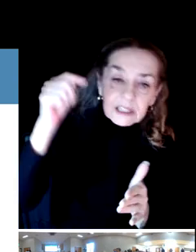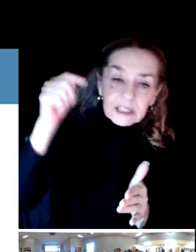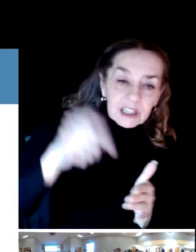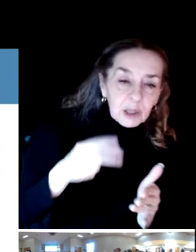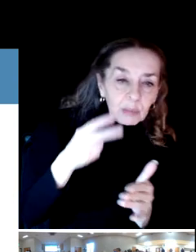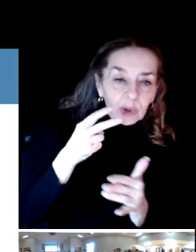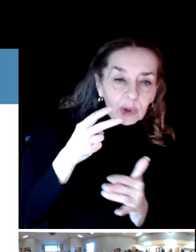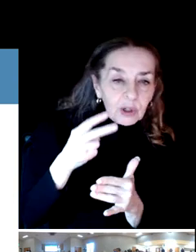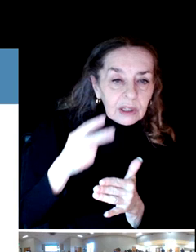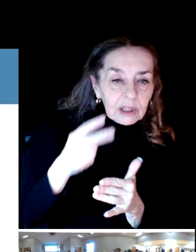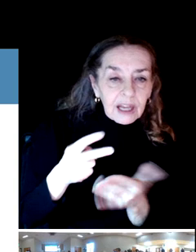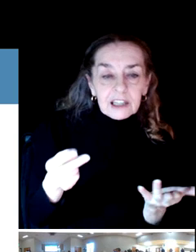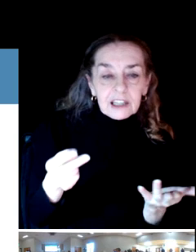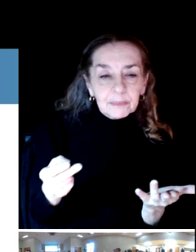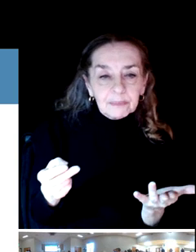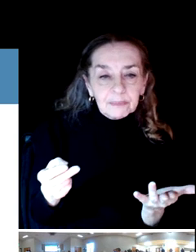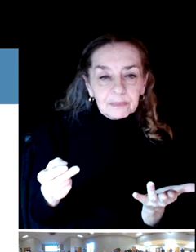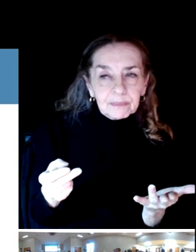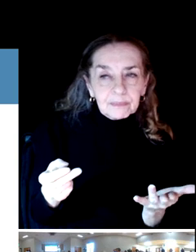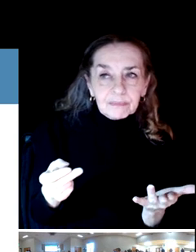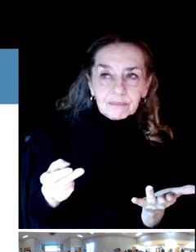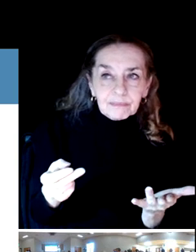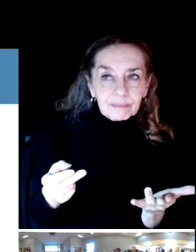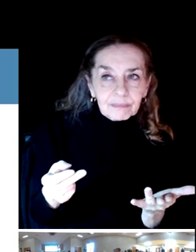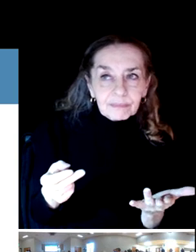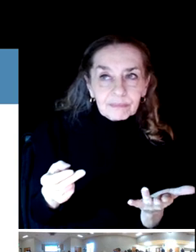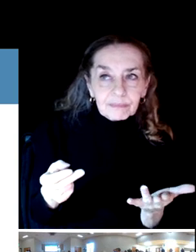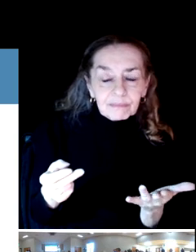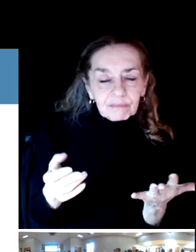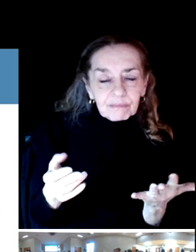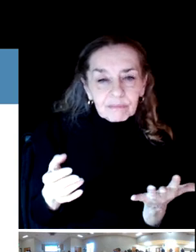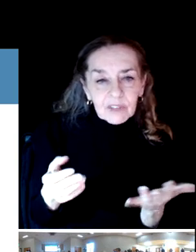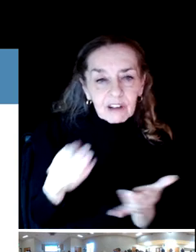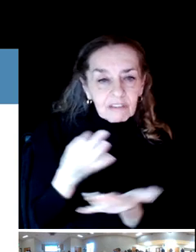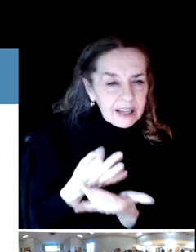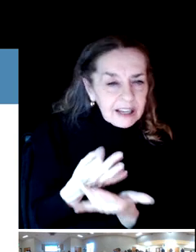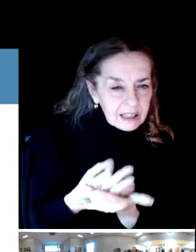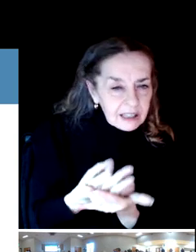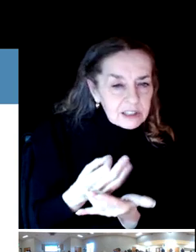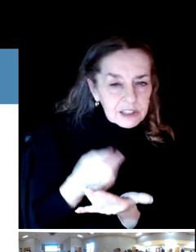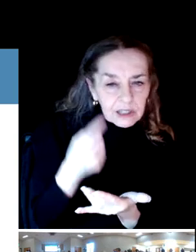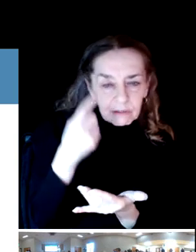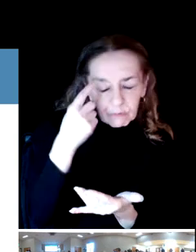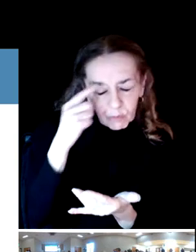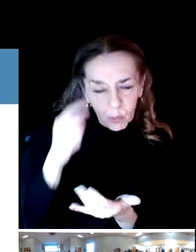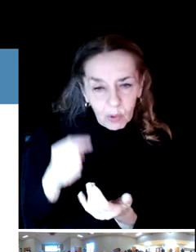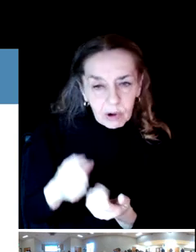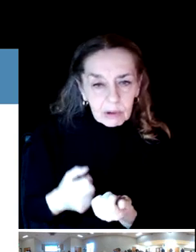of perhaps, you know, financing opportunities that may not be in play yet. We don't know.